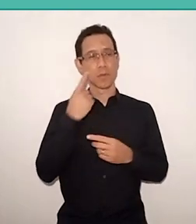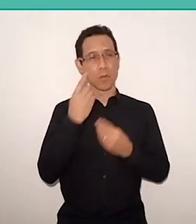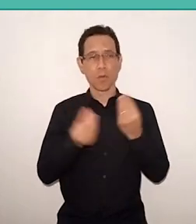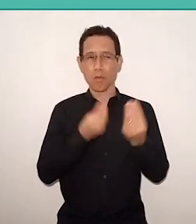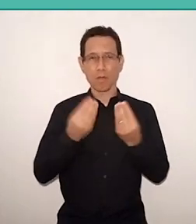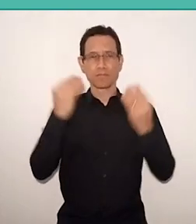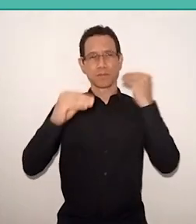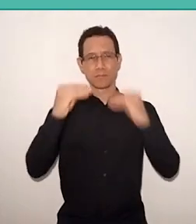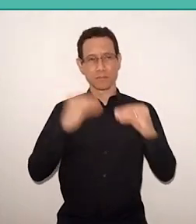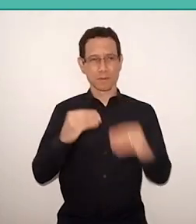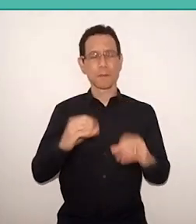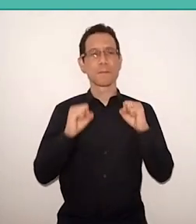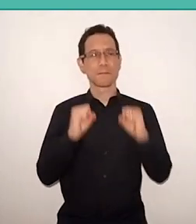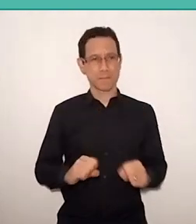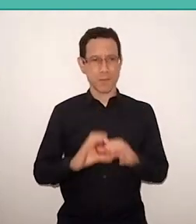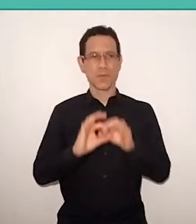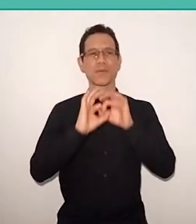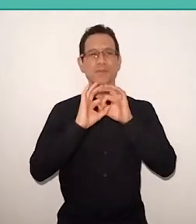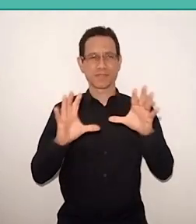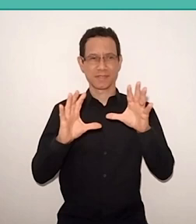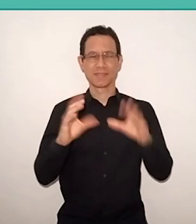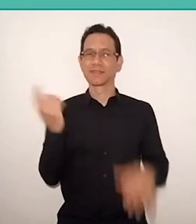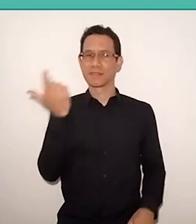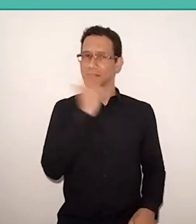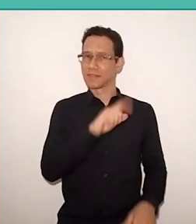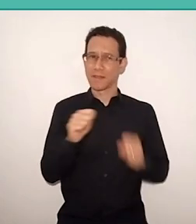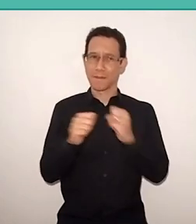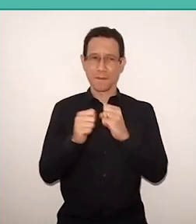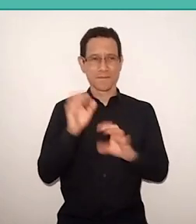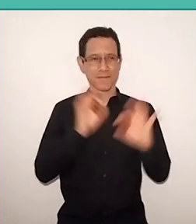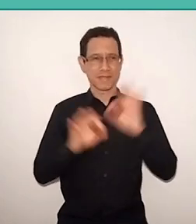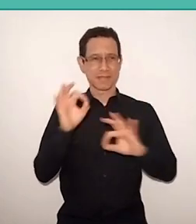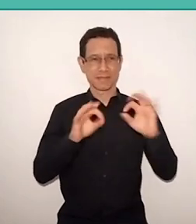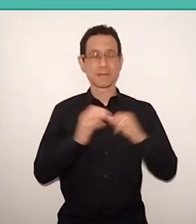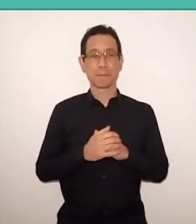and we'll see what we can do, right, Akkari? our second guest